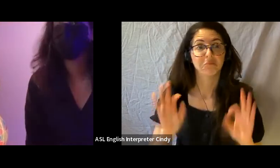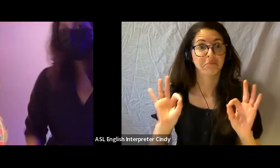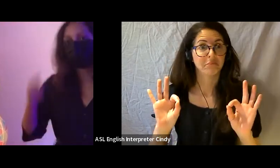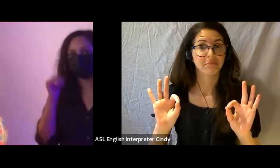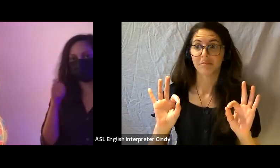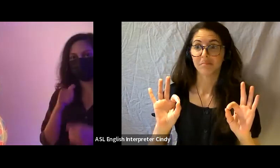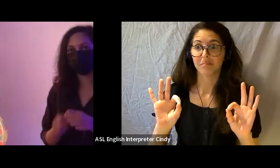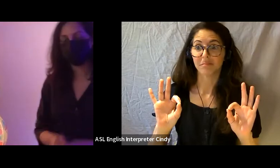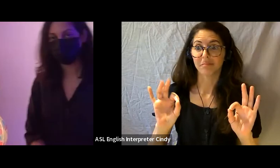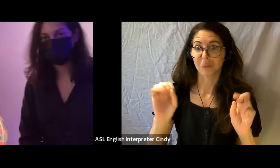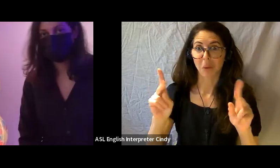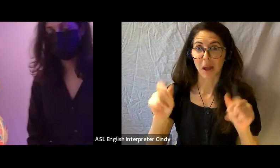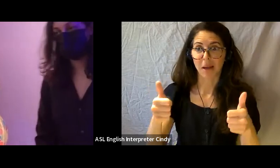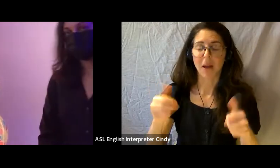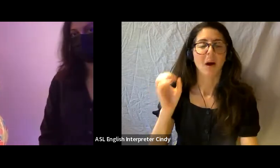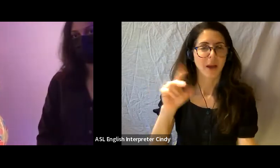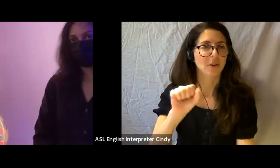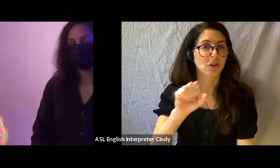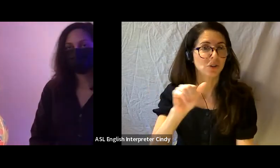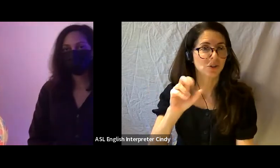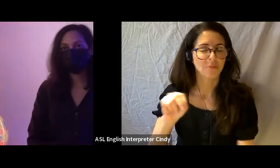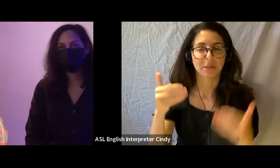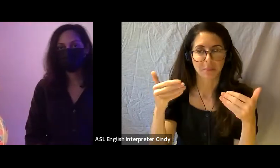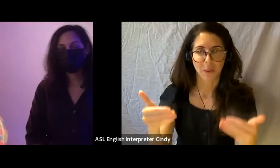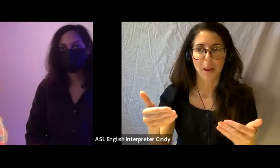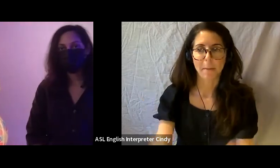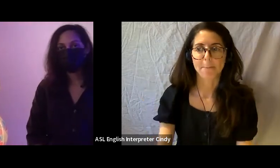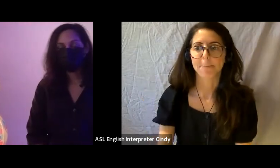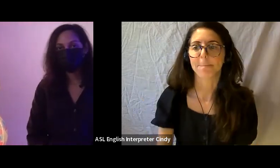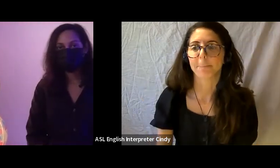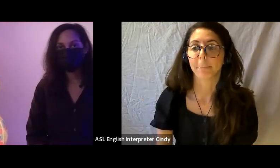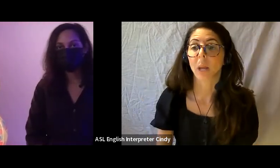So let's go ahead and start answering some questions